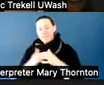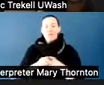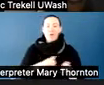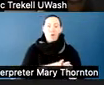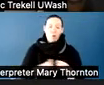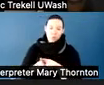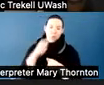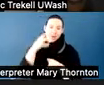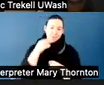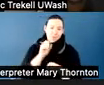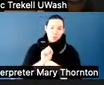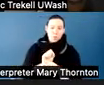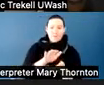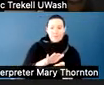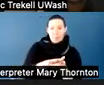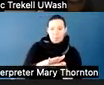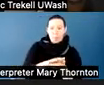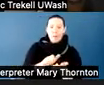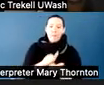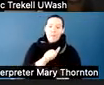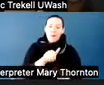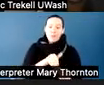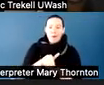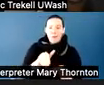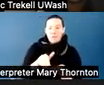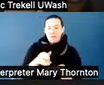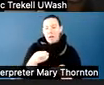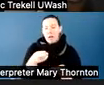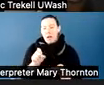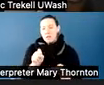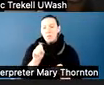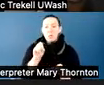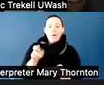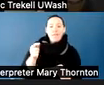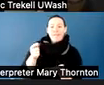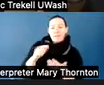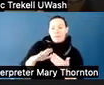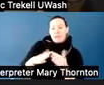mostly in the secondary setting. And a little bit in the community college setting as a consultant.